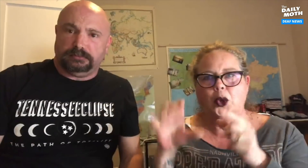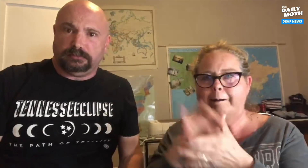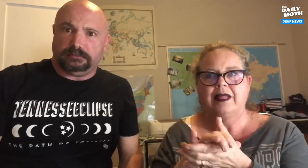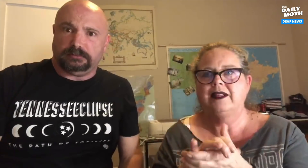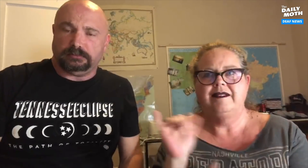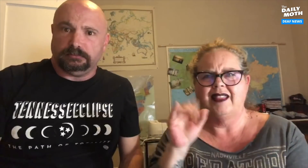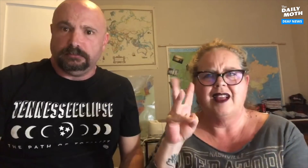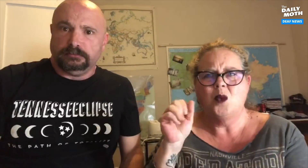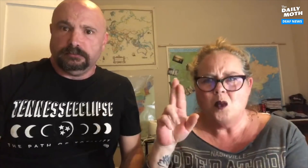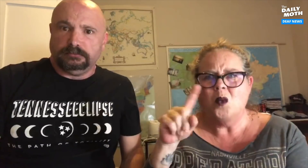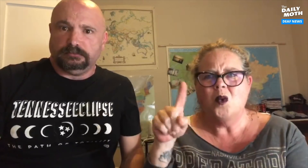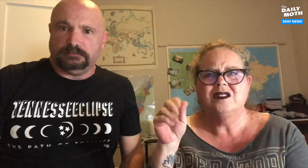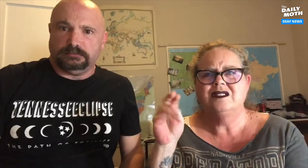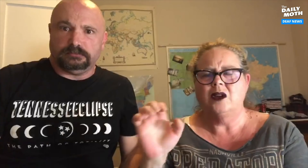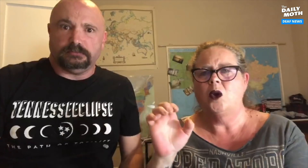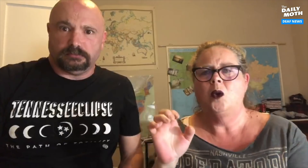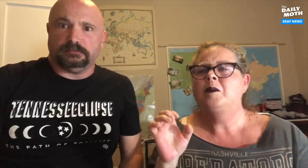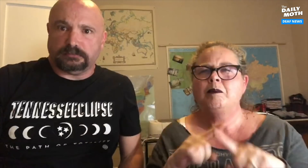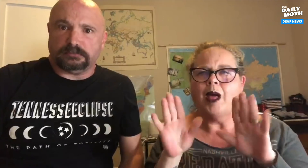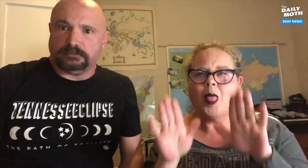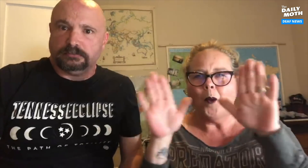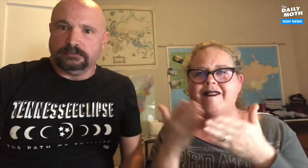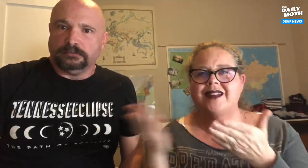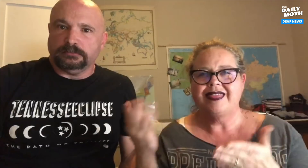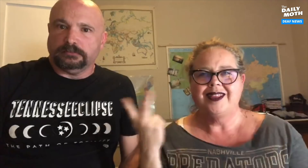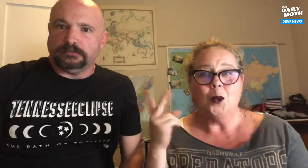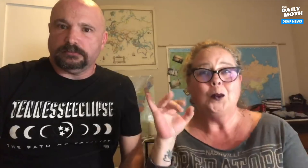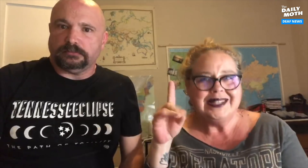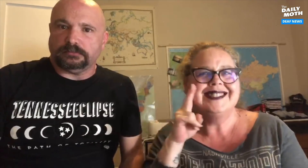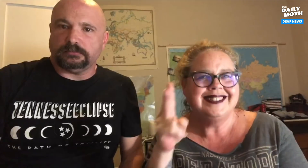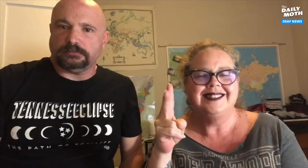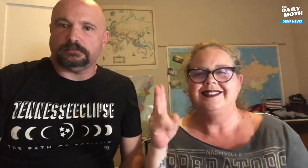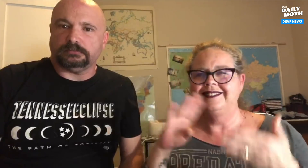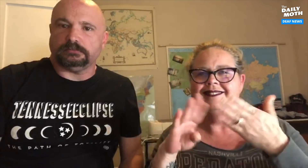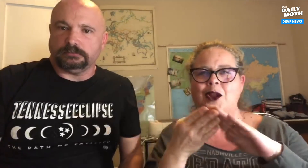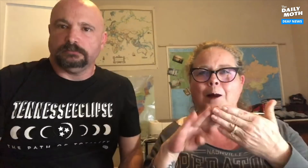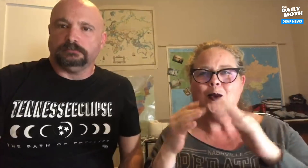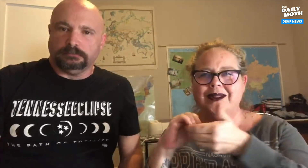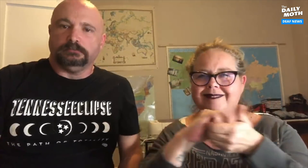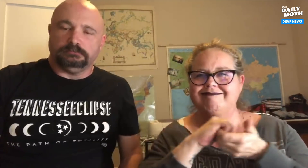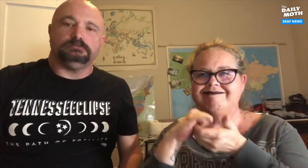I couldn't believe it. It was like a war zone. But the wonderful thing is that we did see the community come